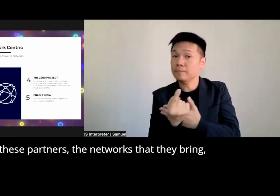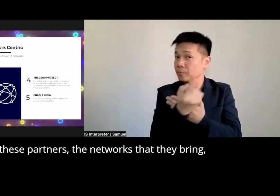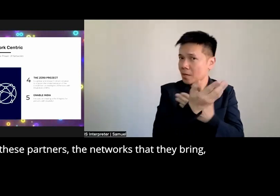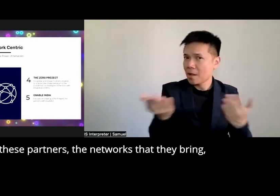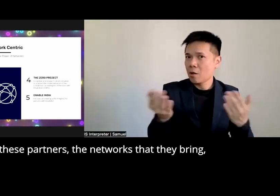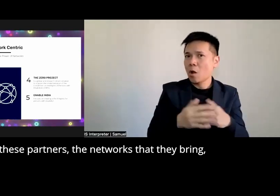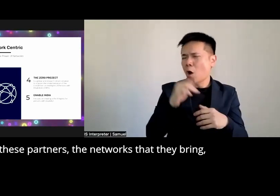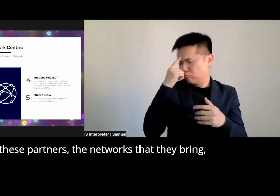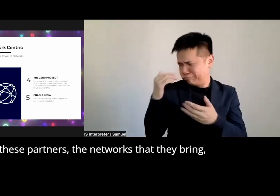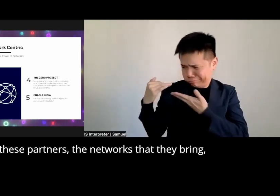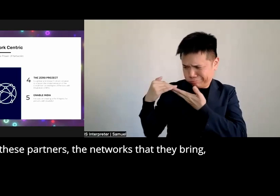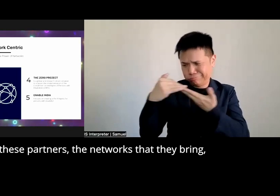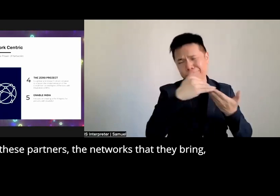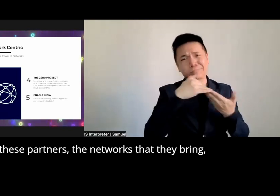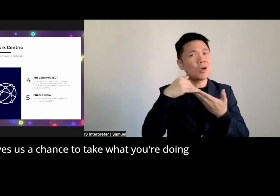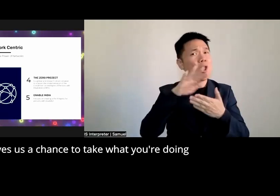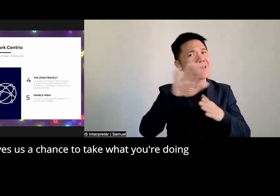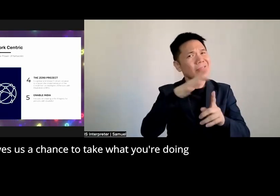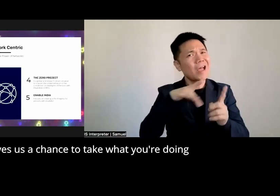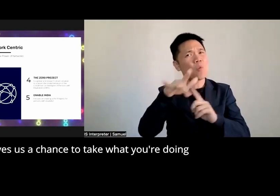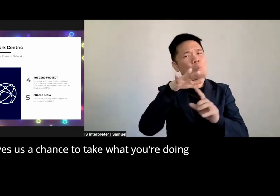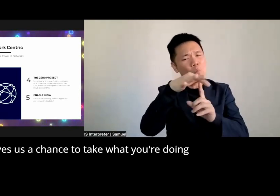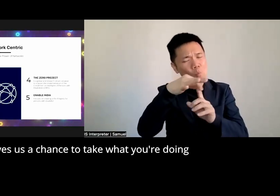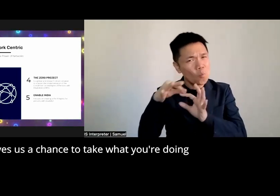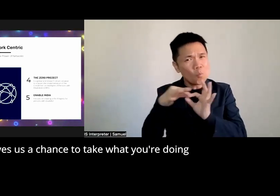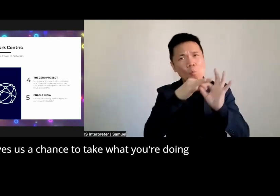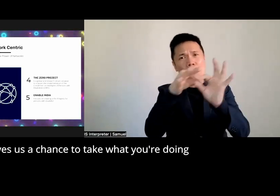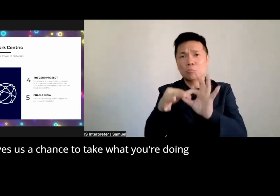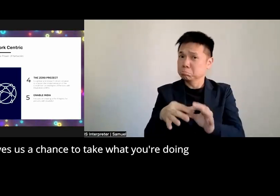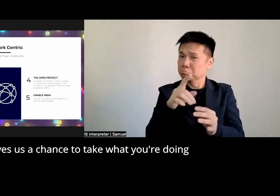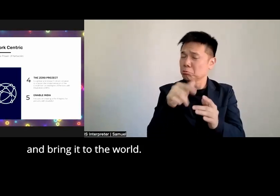these Partners the networks that they bring it gives us a chance to take what you're doing and